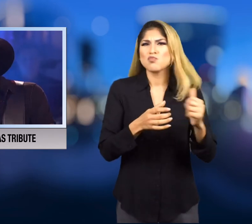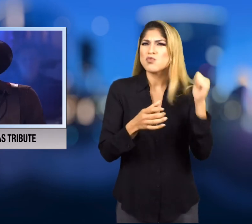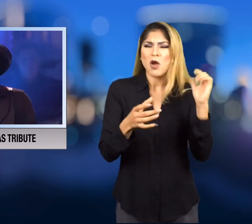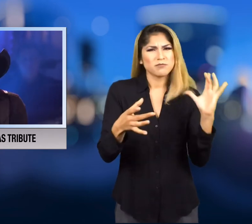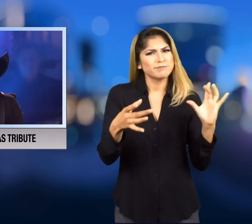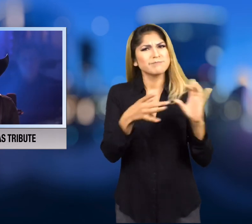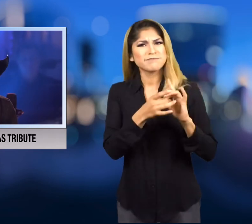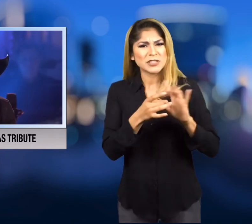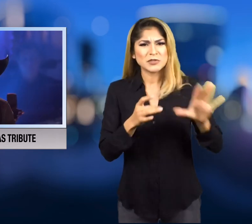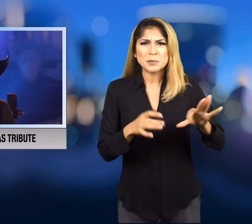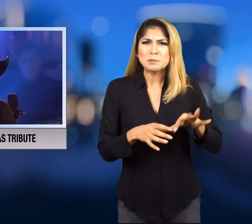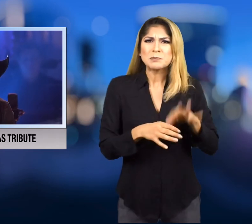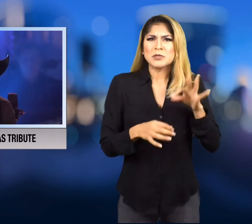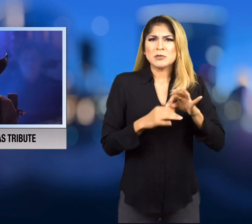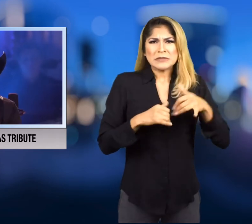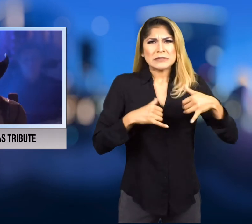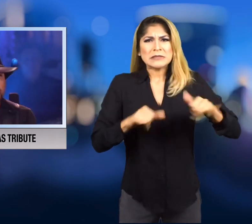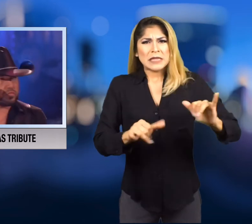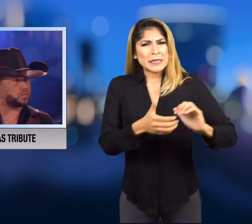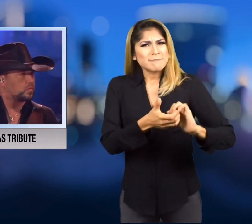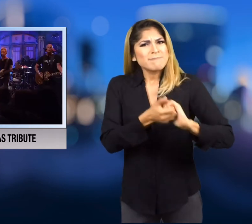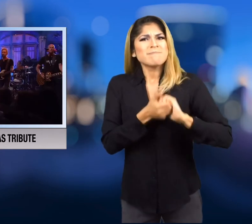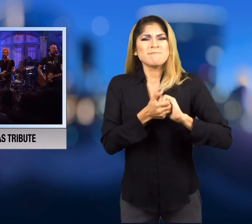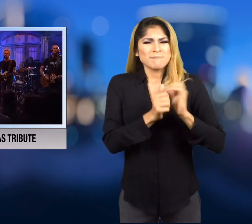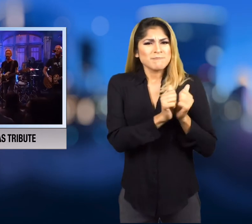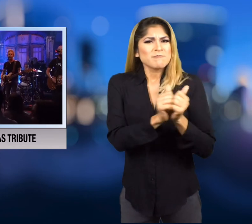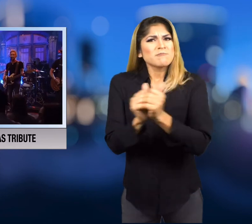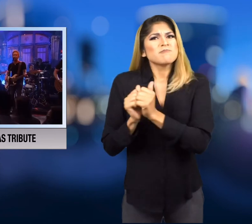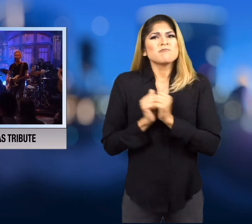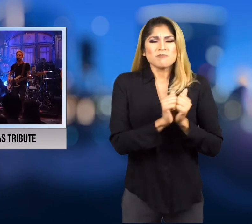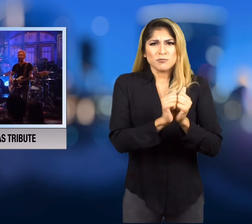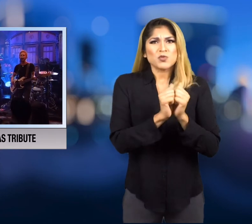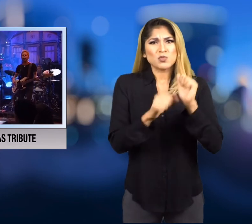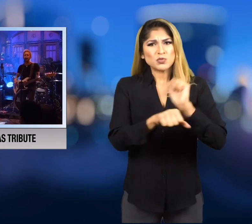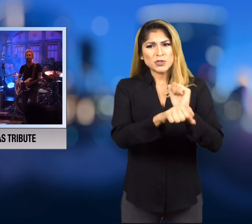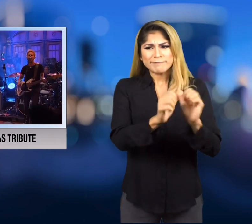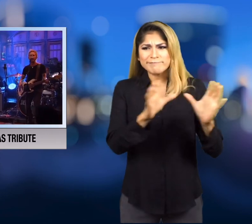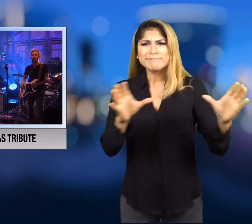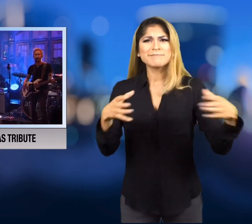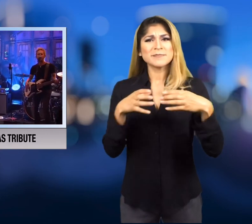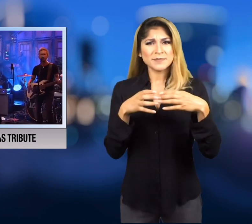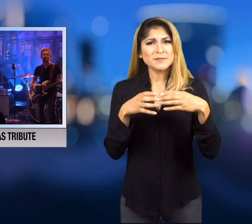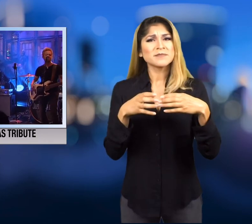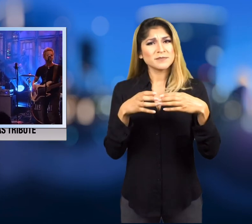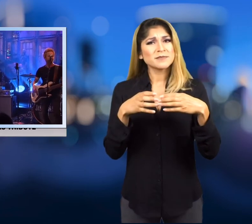and our spirit is unbreakable.